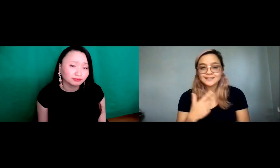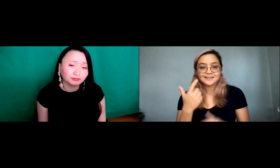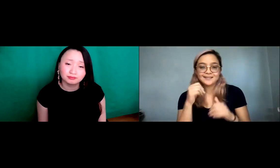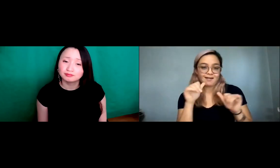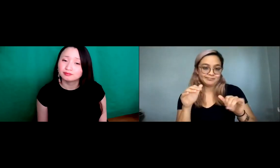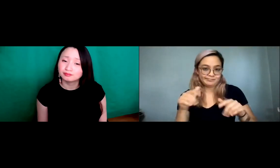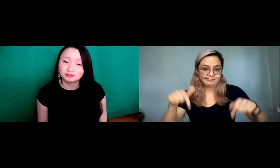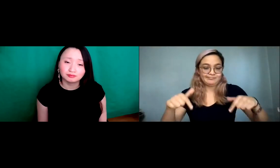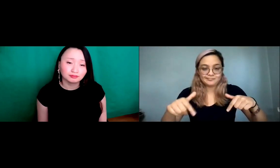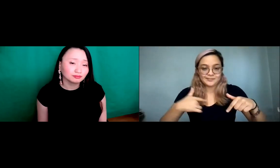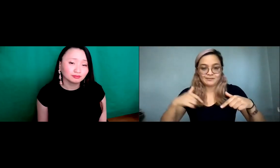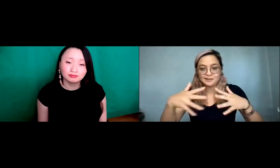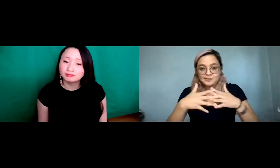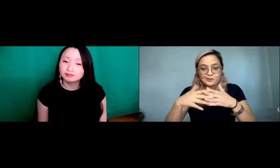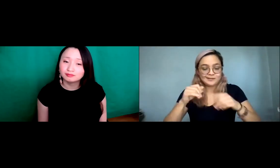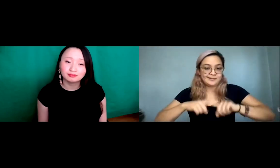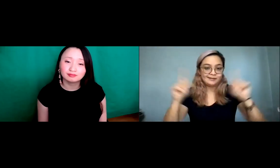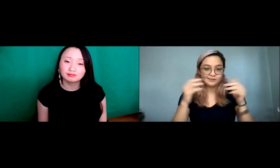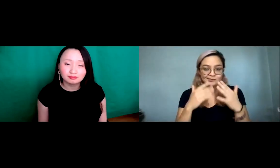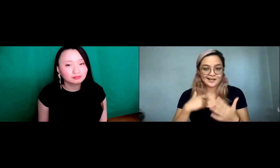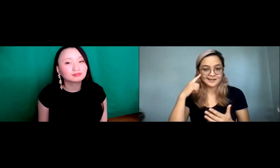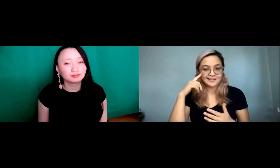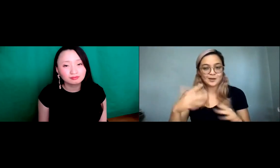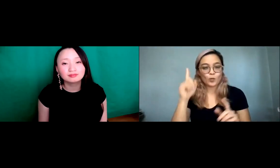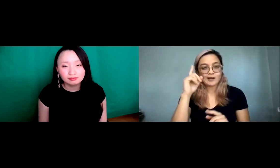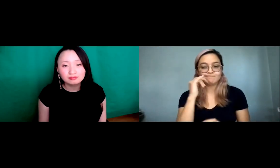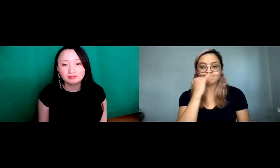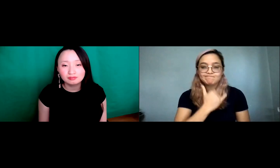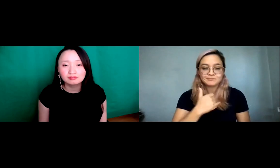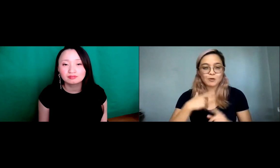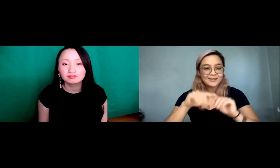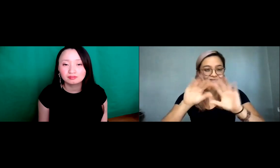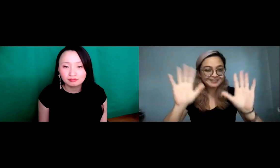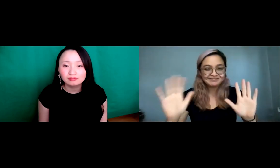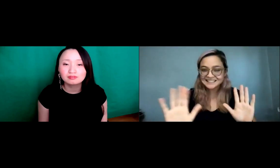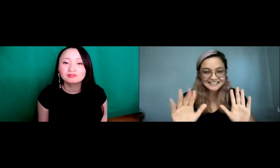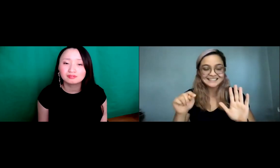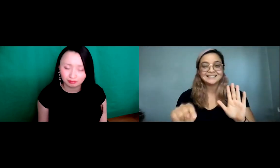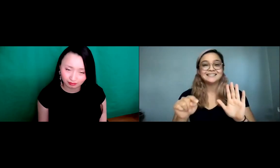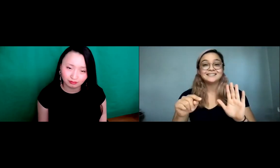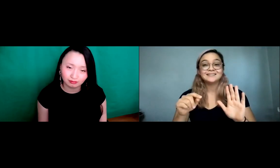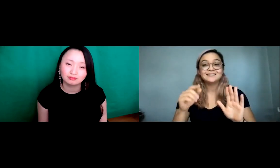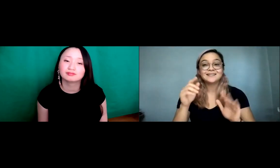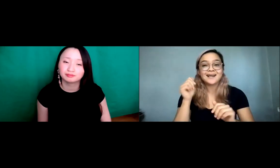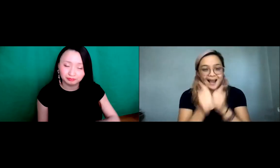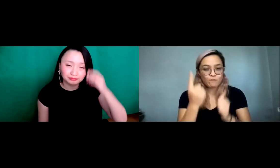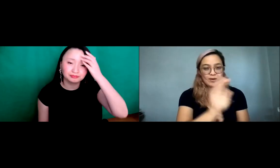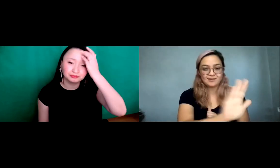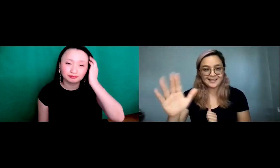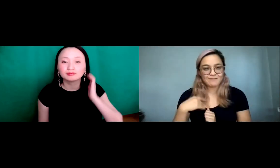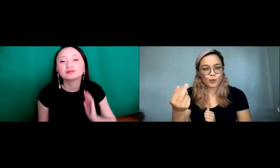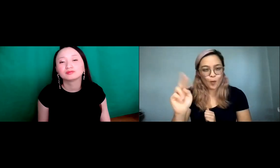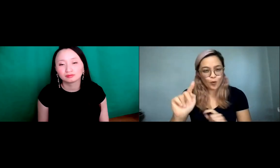And I know I need to be more assertive, America is a big country and it is diverse.